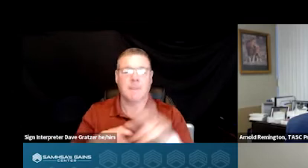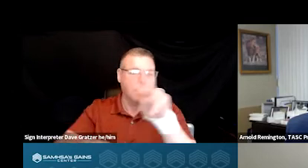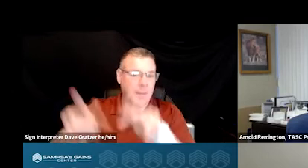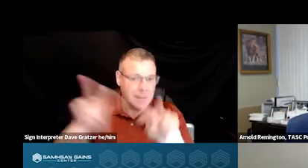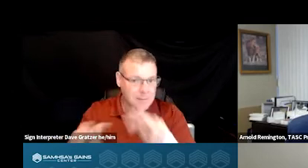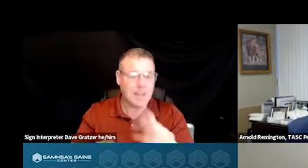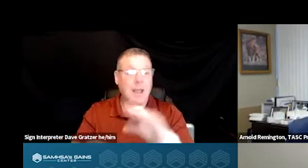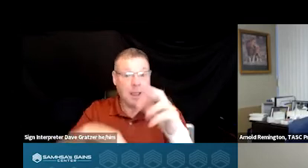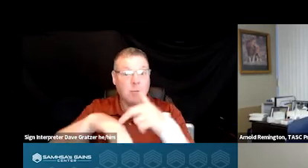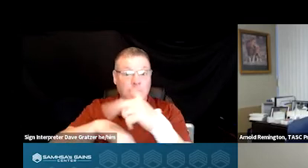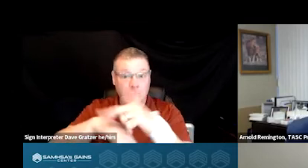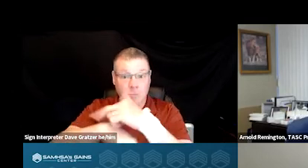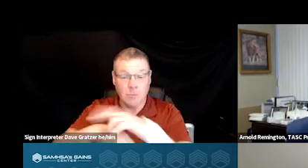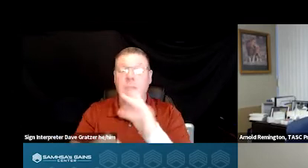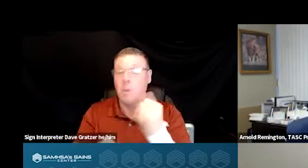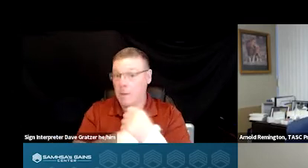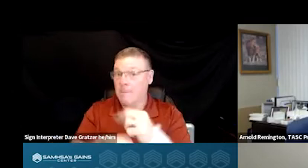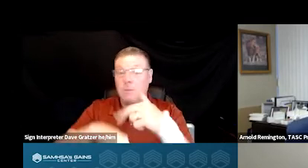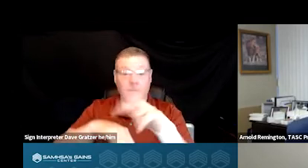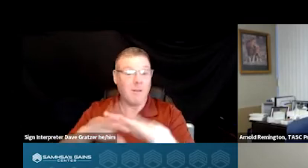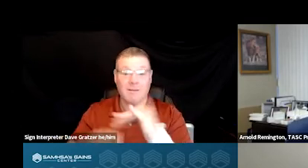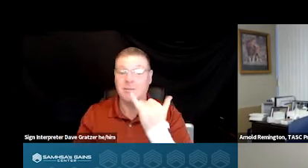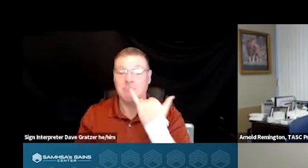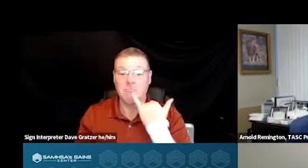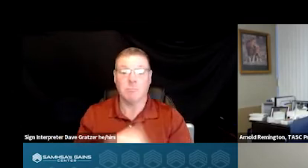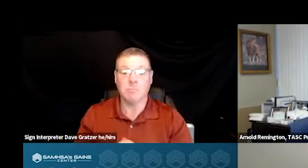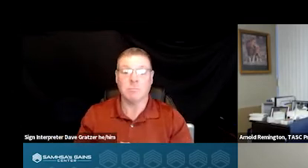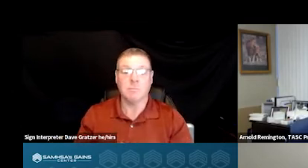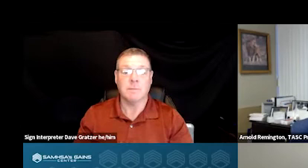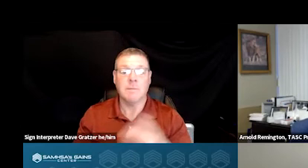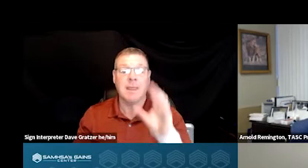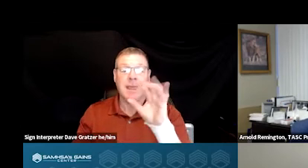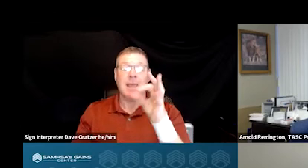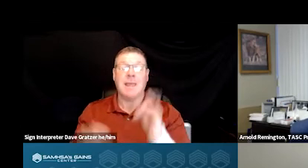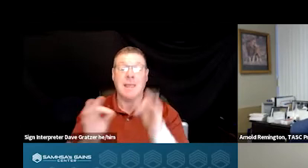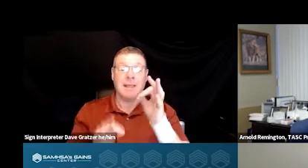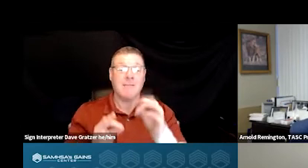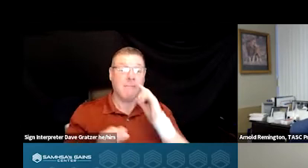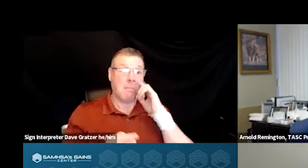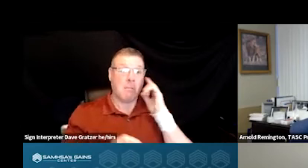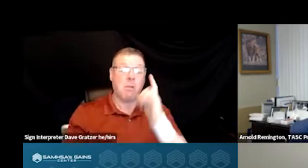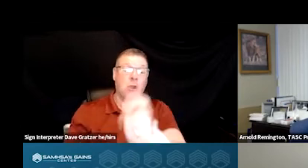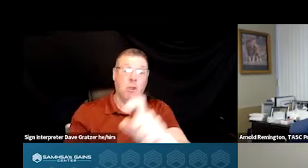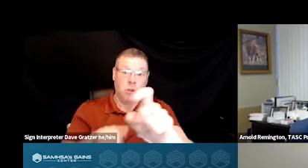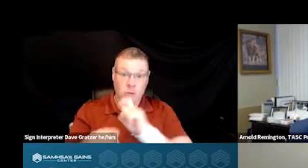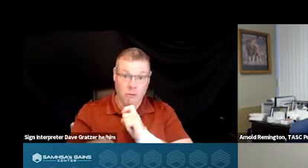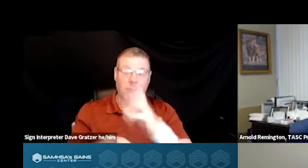We're able to make referrals right there over the phone with people. So if they're calling and they need an appointment